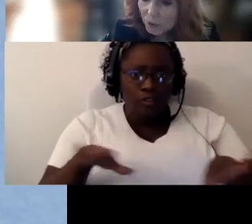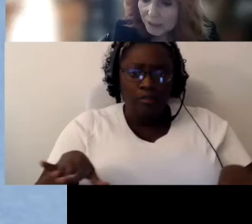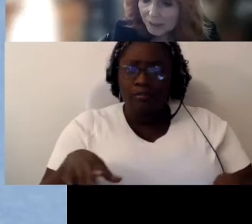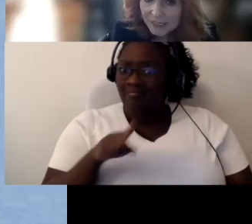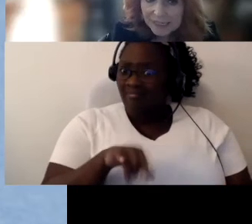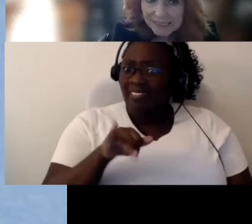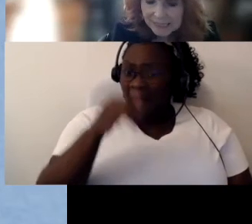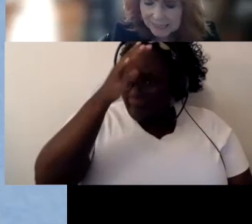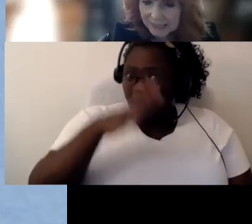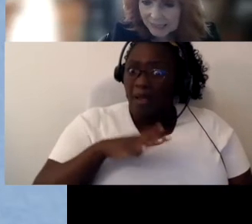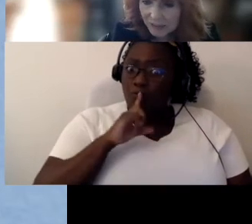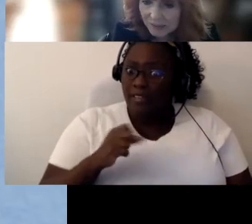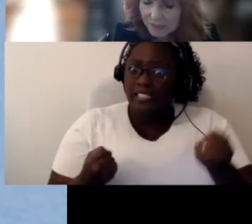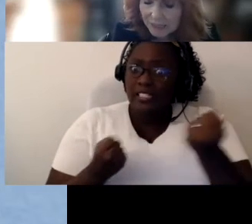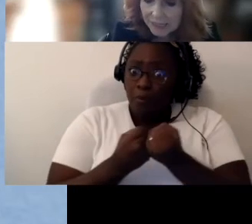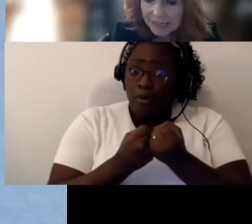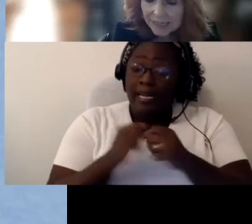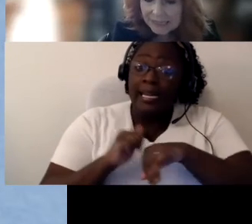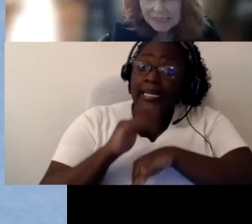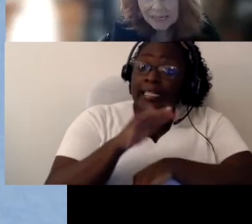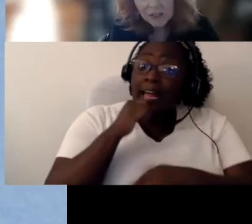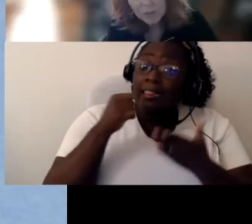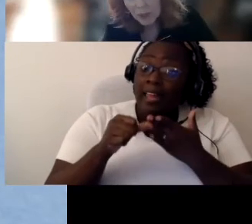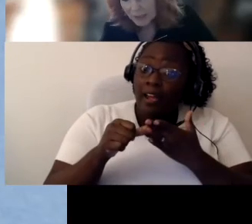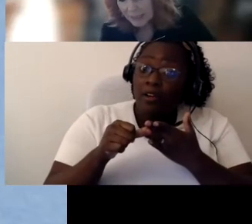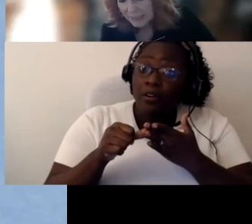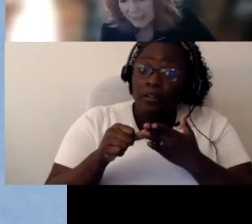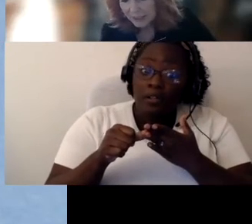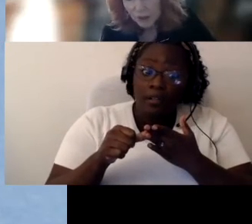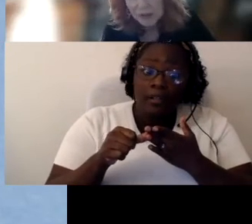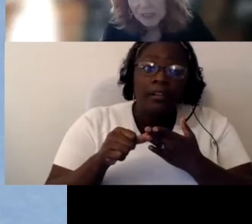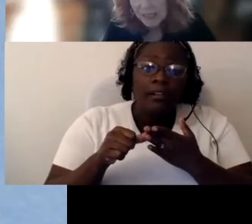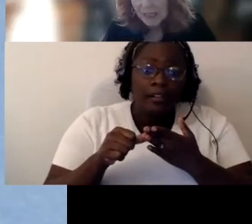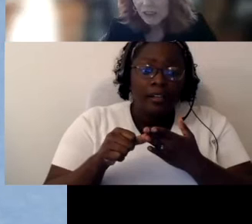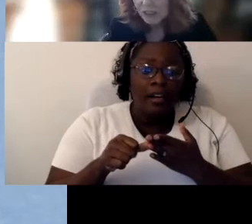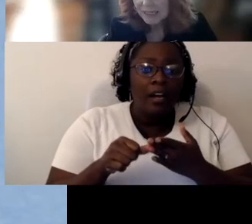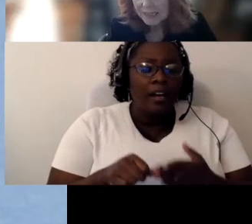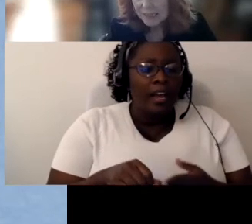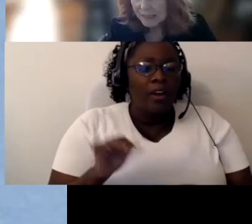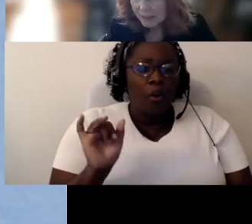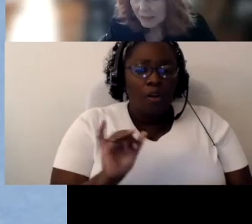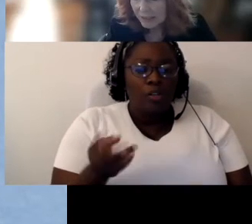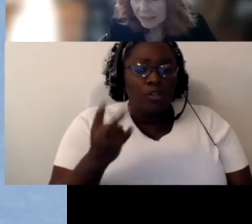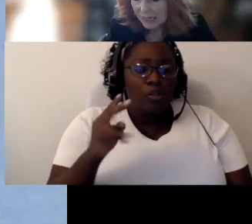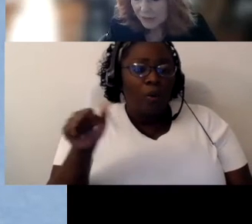He sent a letter. He and Senator Markey and two other Senators sent a letter in the last